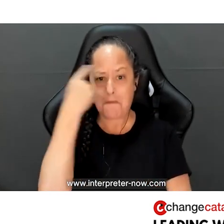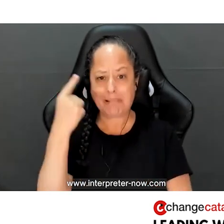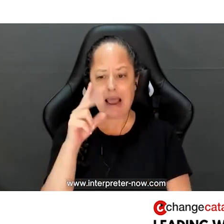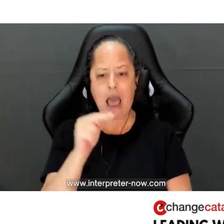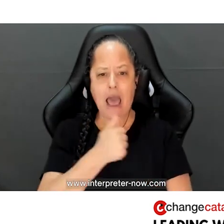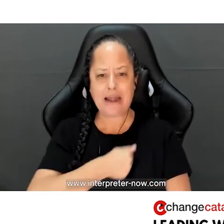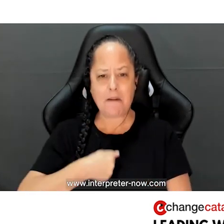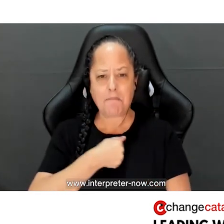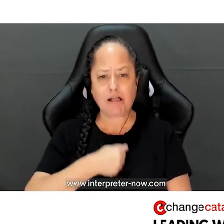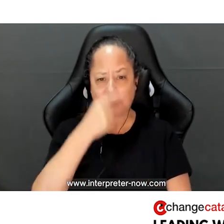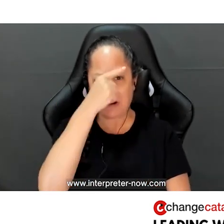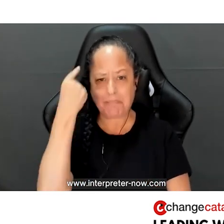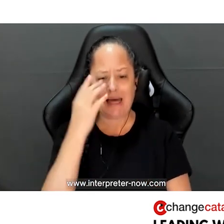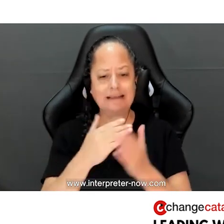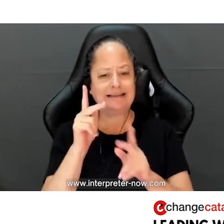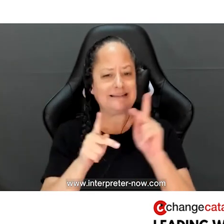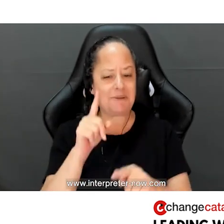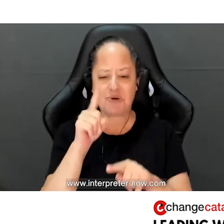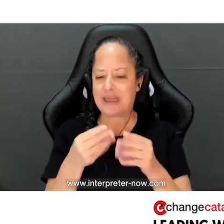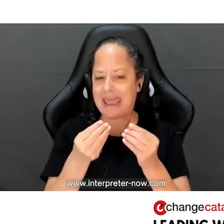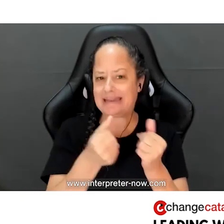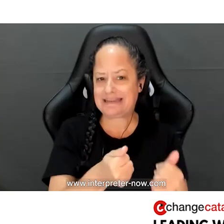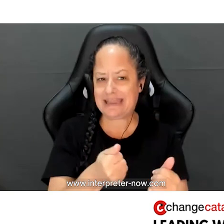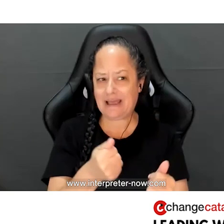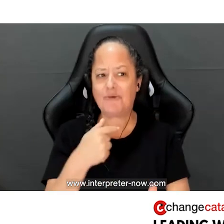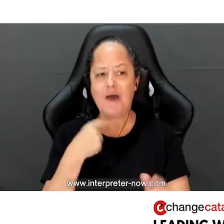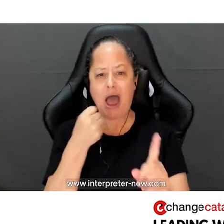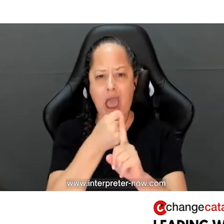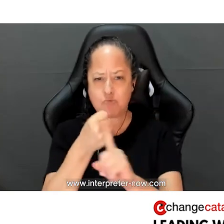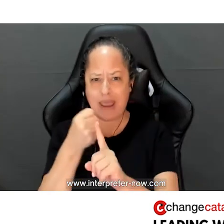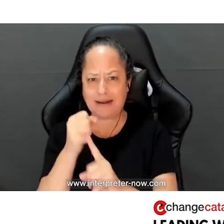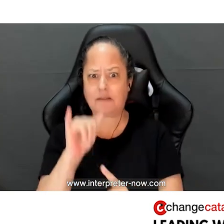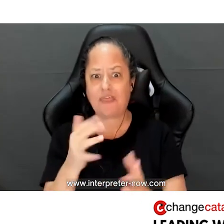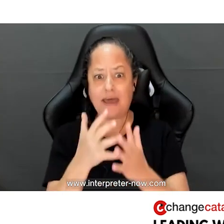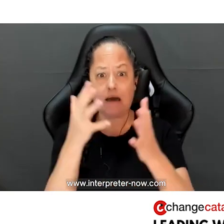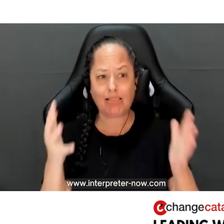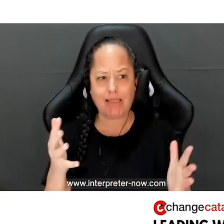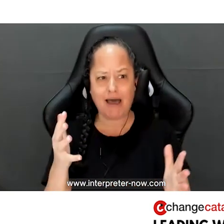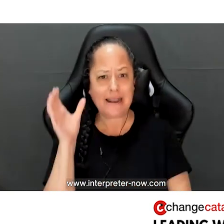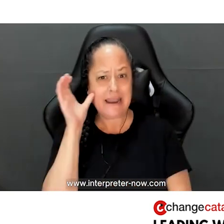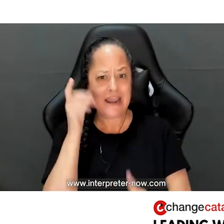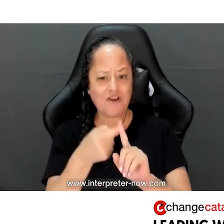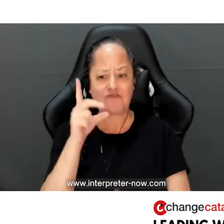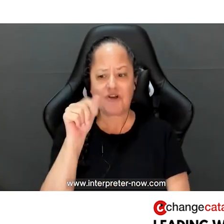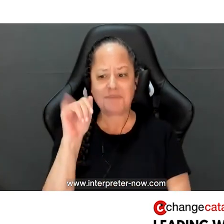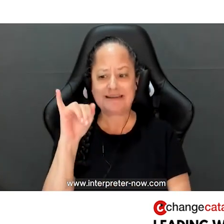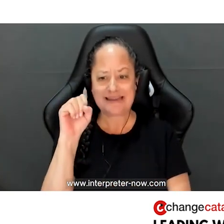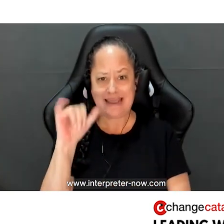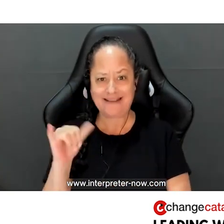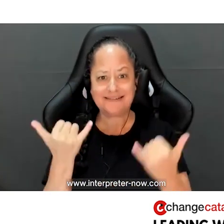Black and unapologetically Black, some people just can't deal with it, and I ran into that a lot." Okay, let's hear from Daisy.